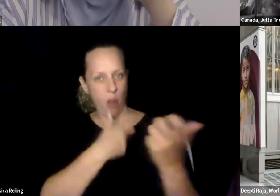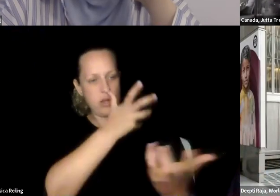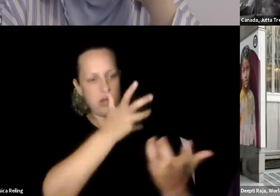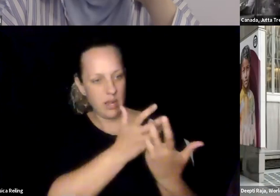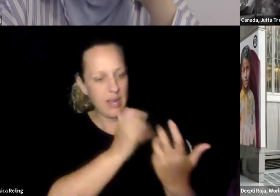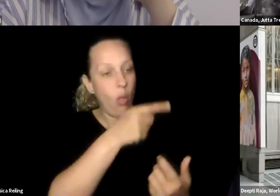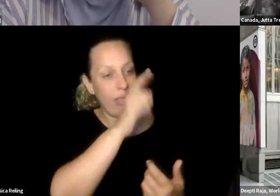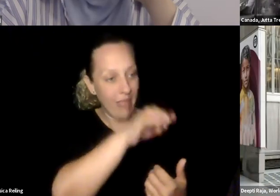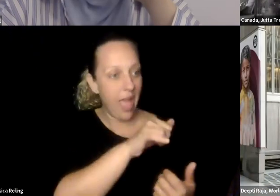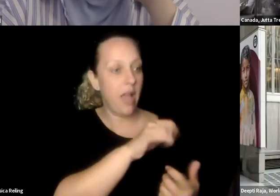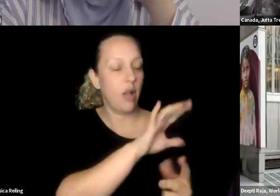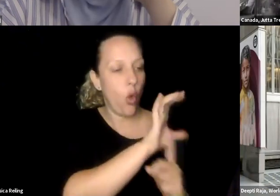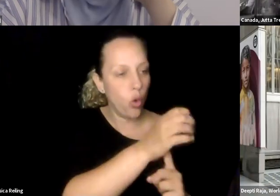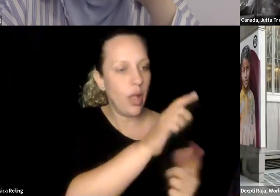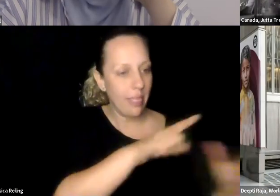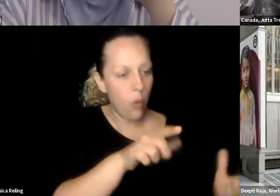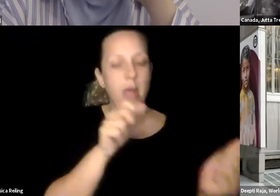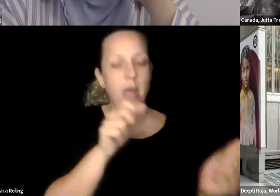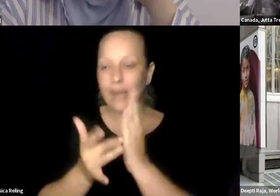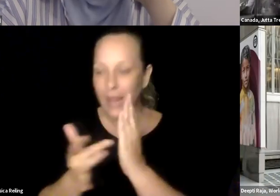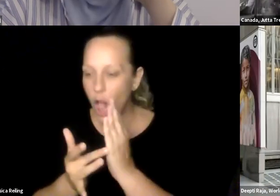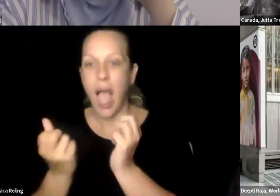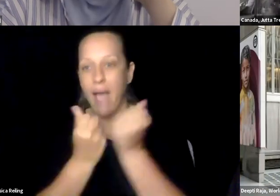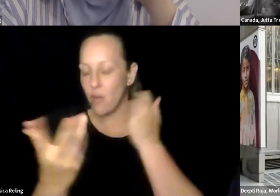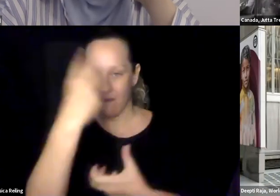diversity W. education. We must invest in the human